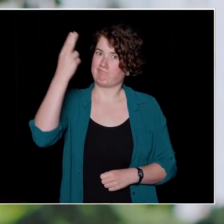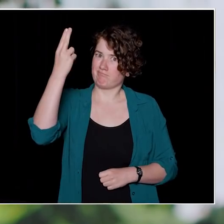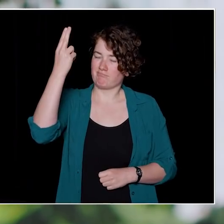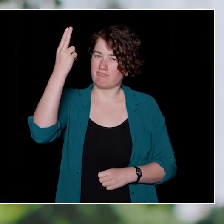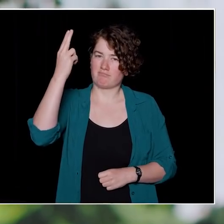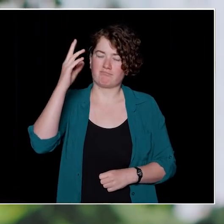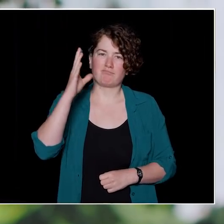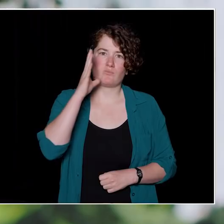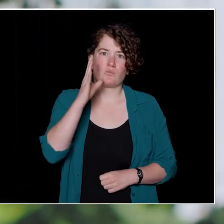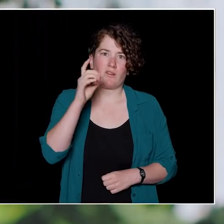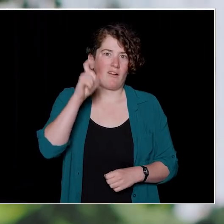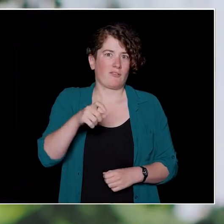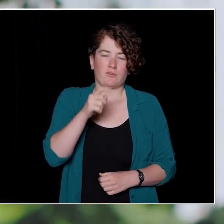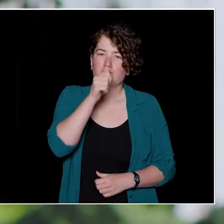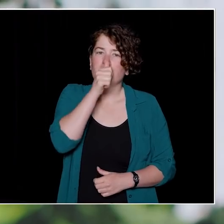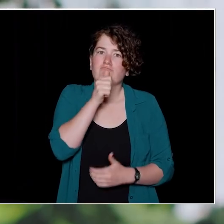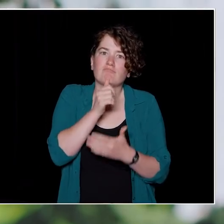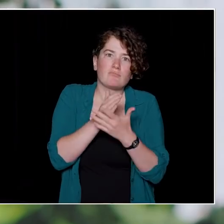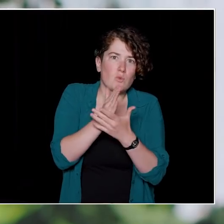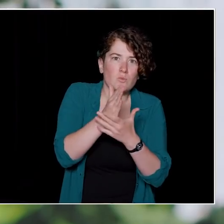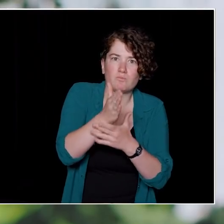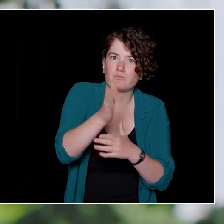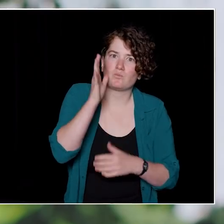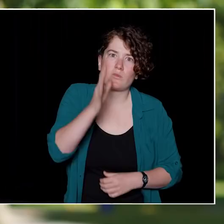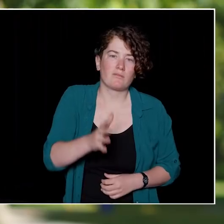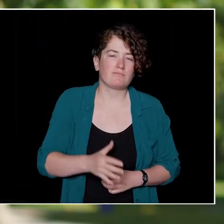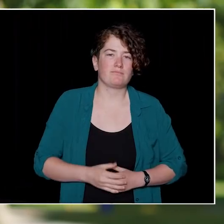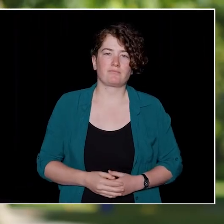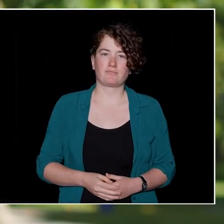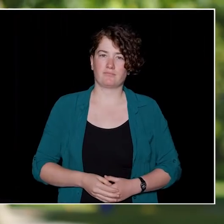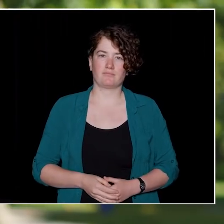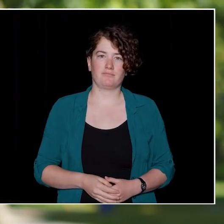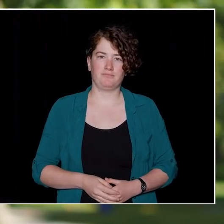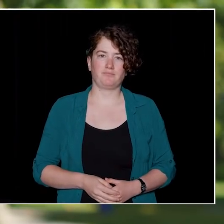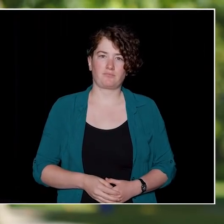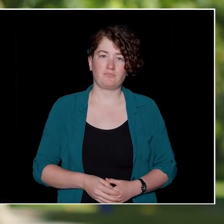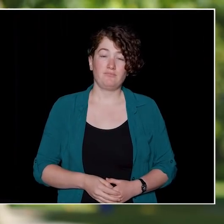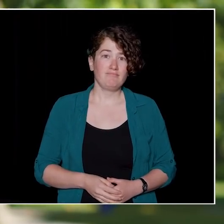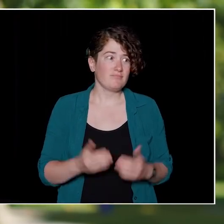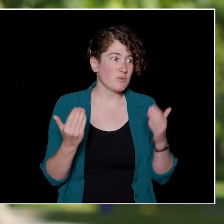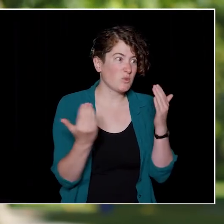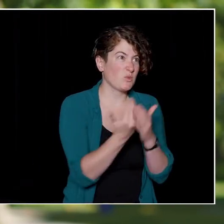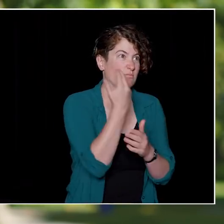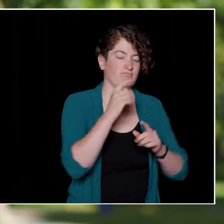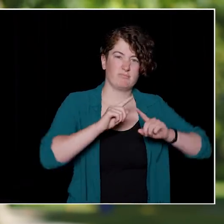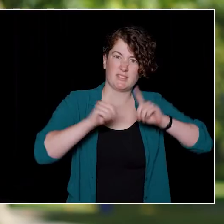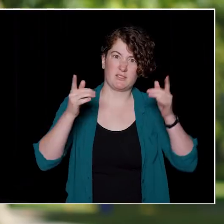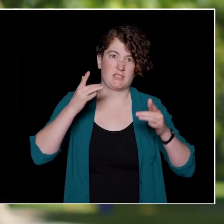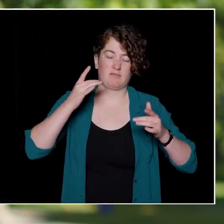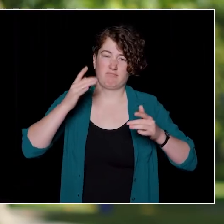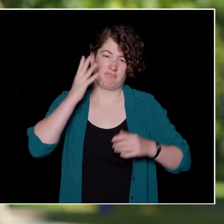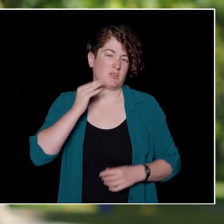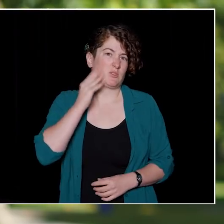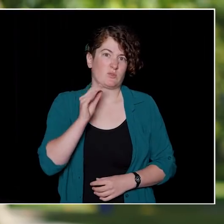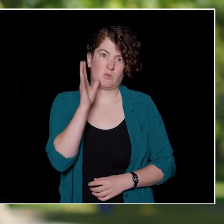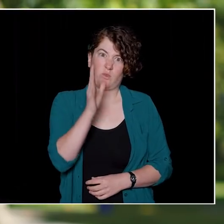for any other class in the history of certainly our school. It will be new, it will be different, but I think there's a lot of opportunities for